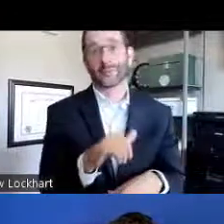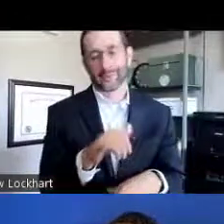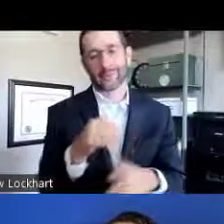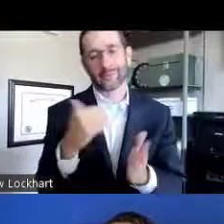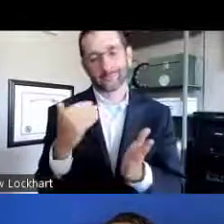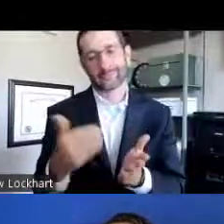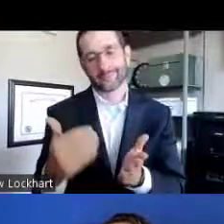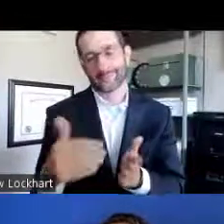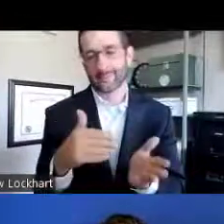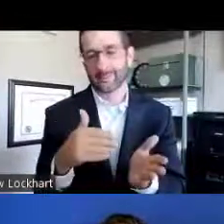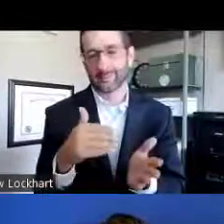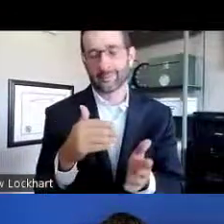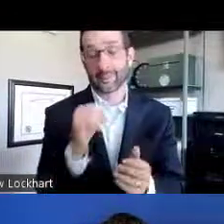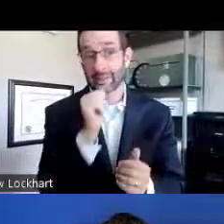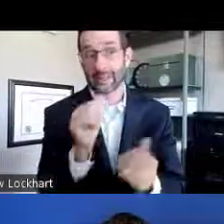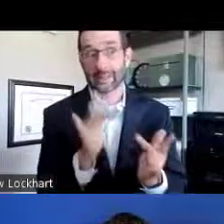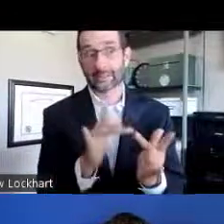You should reach out to at least one of them.